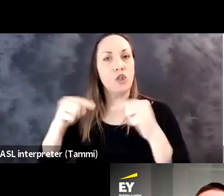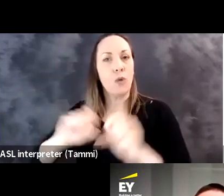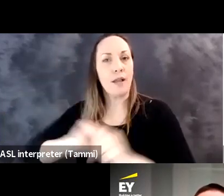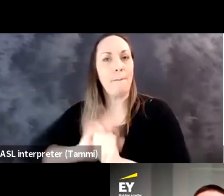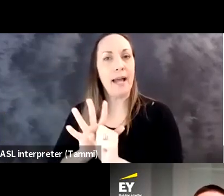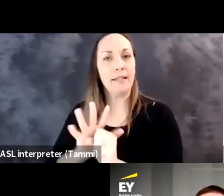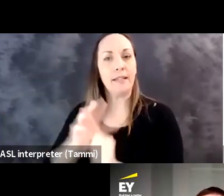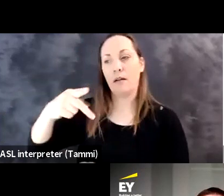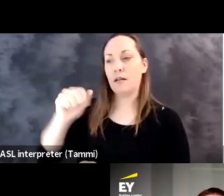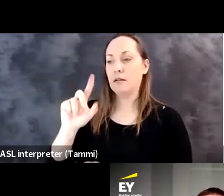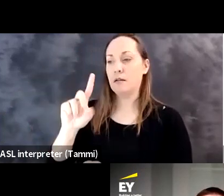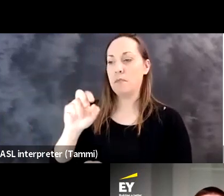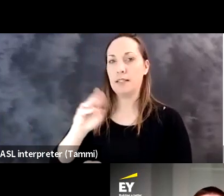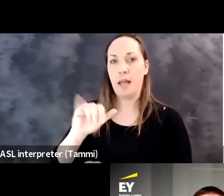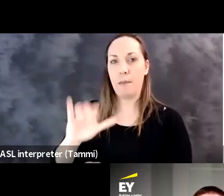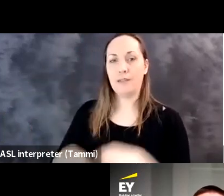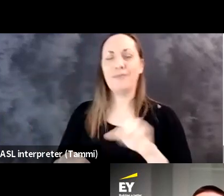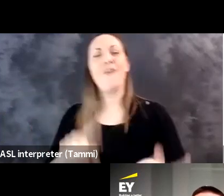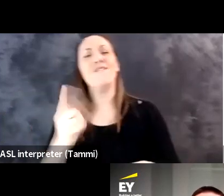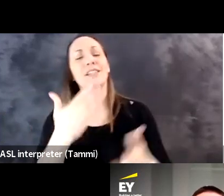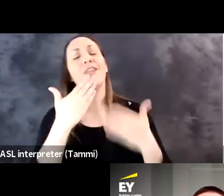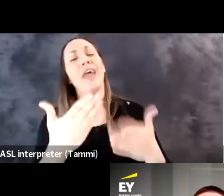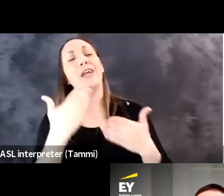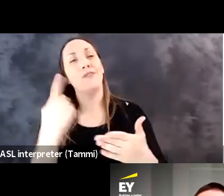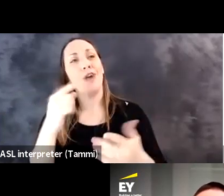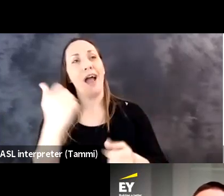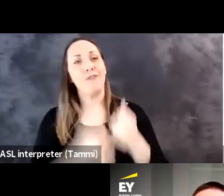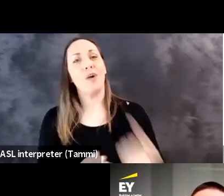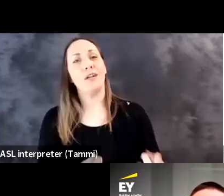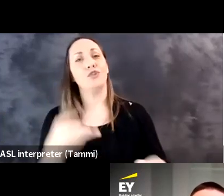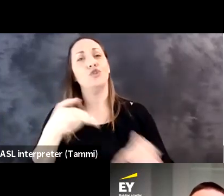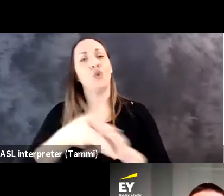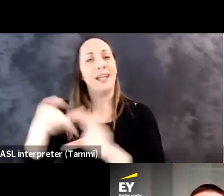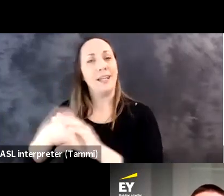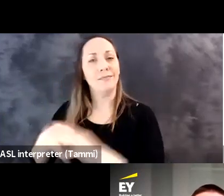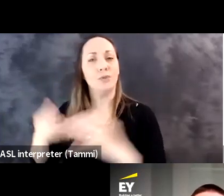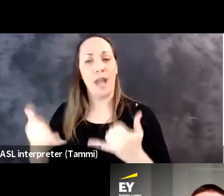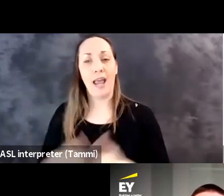and continue to be connected during the pandemic? Kevin: First of all, thank you,